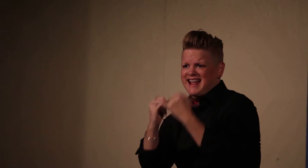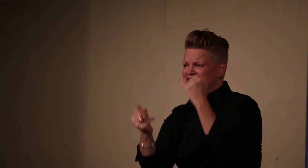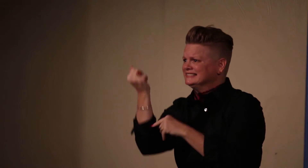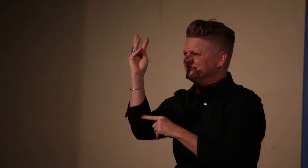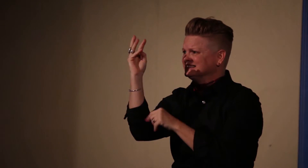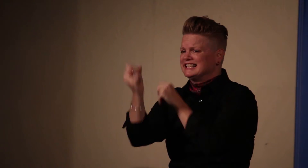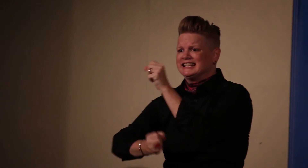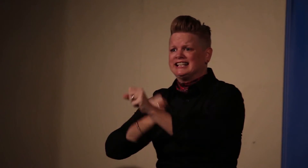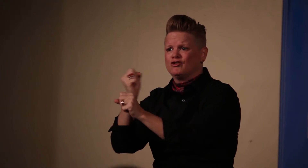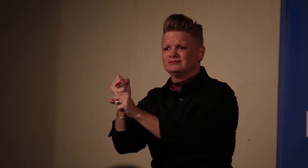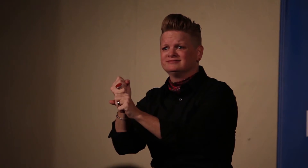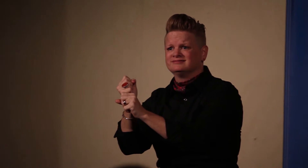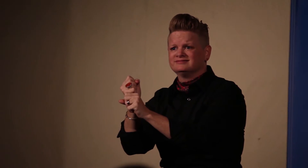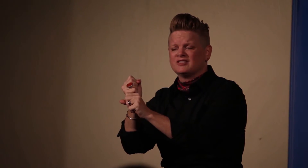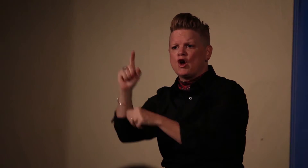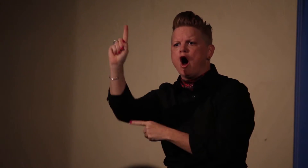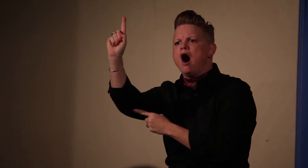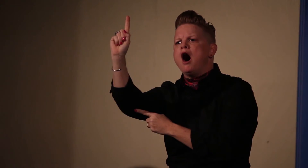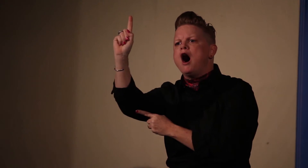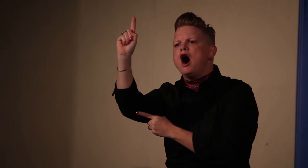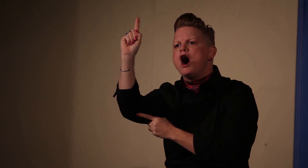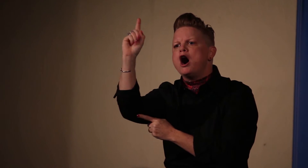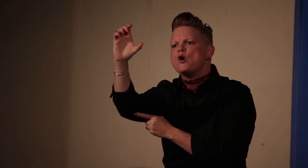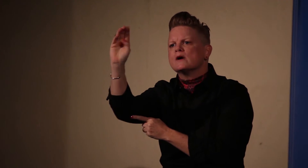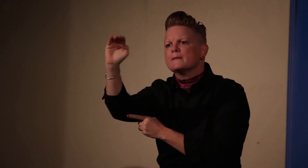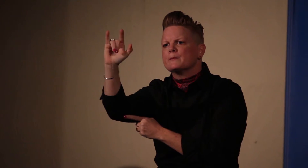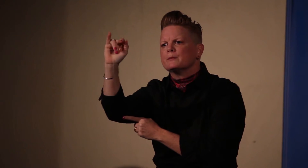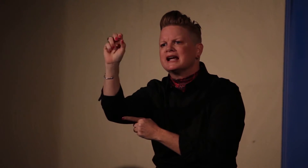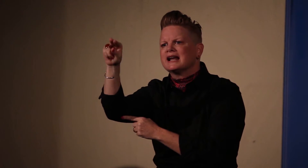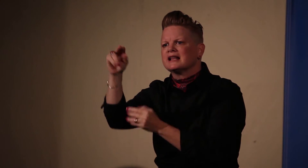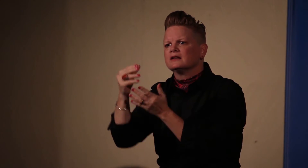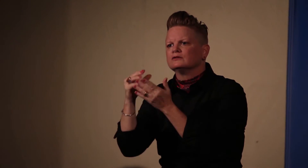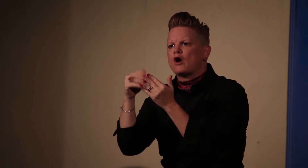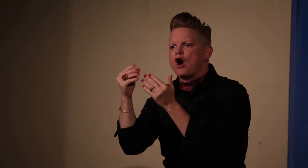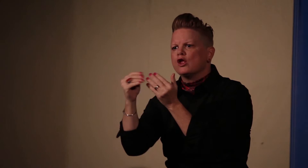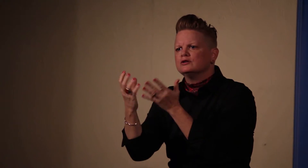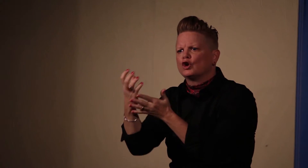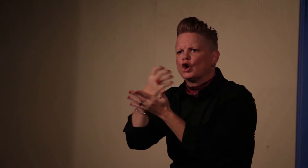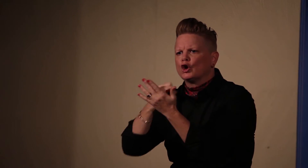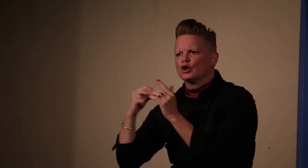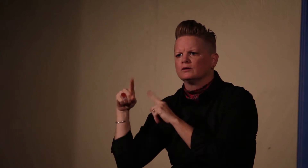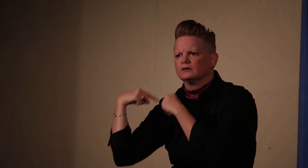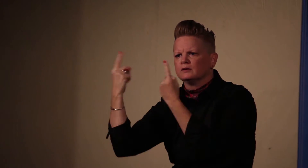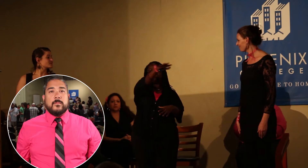Jac: "You know for the last 16 years, $100 million had been raised."